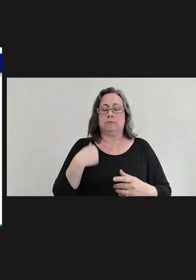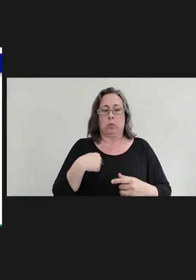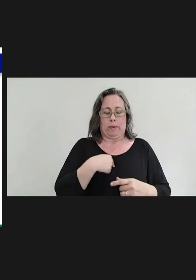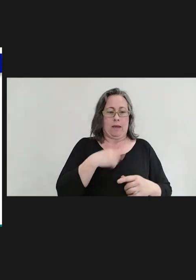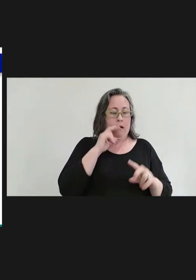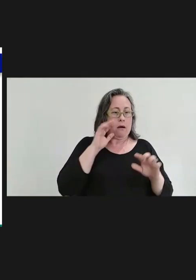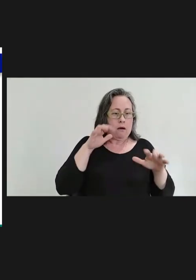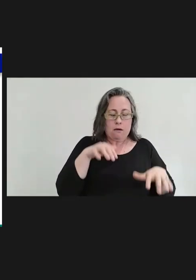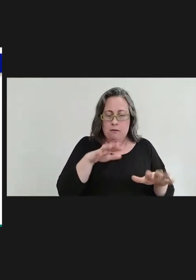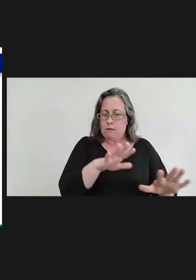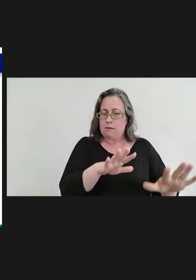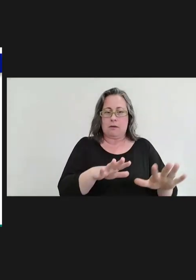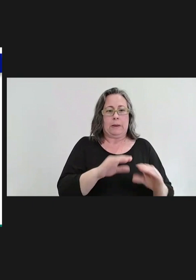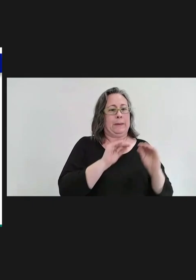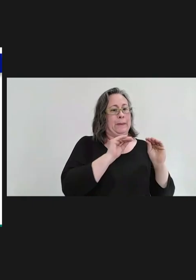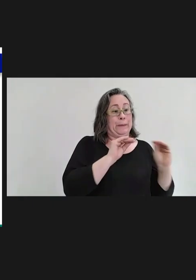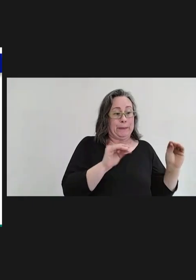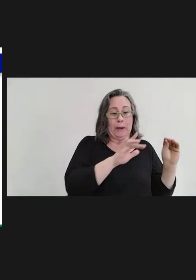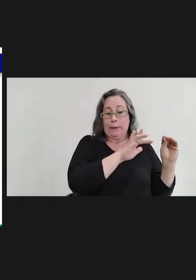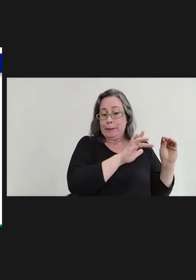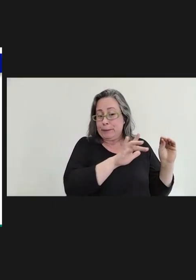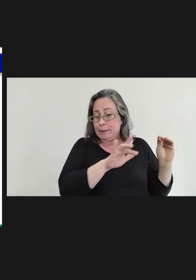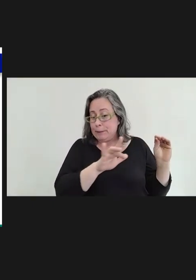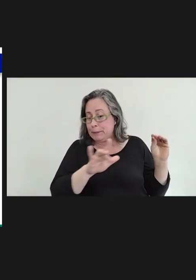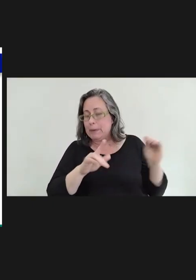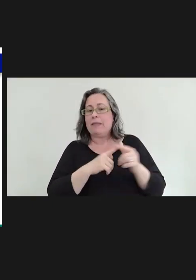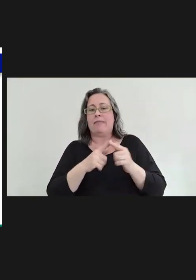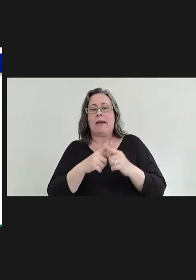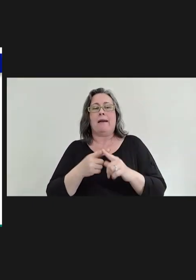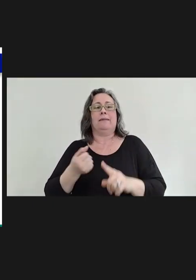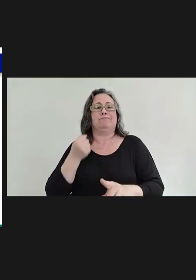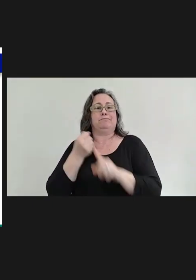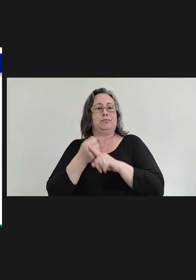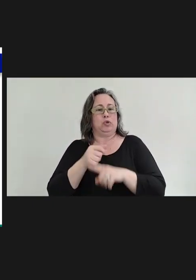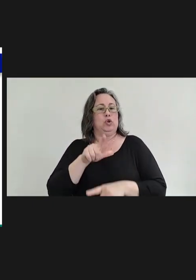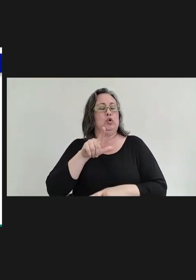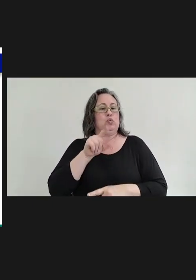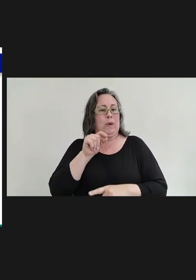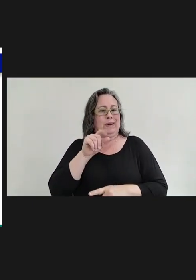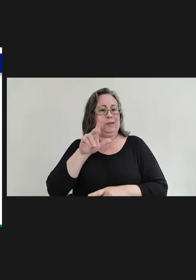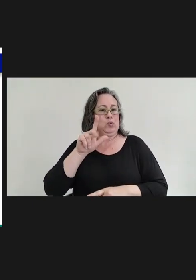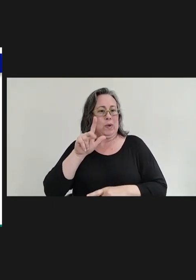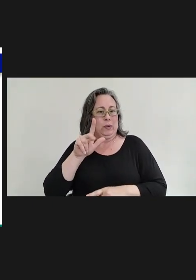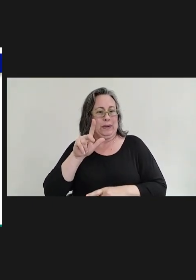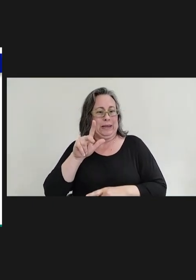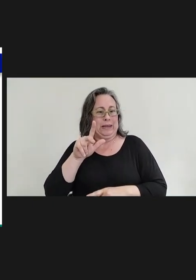cases for so many years. But now, of course, in 2023, this outbreak puts us at, you know,